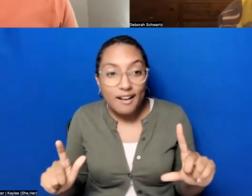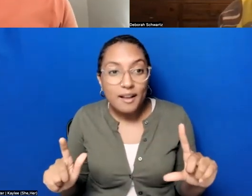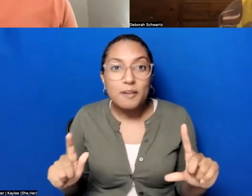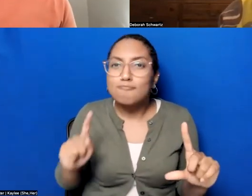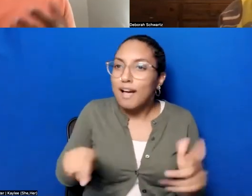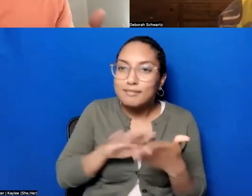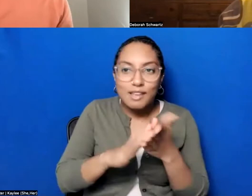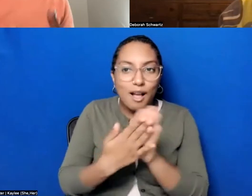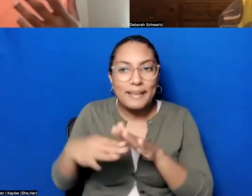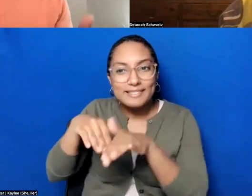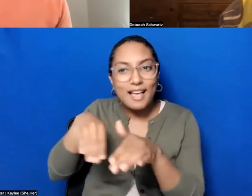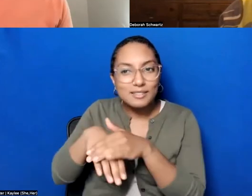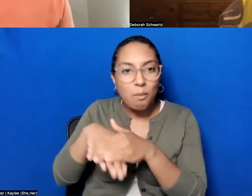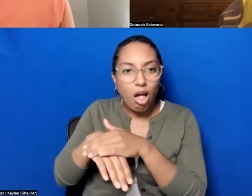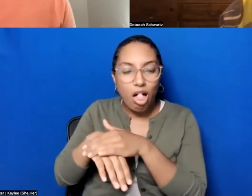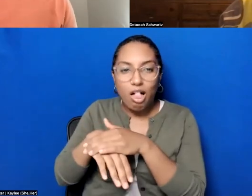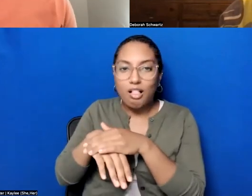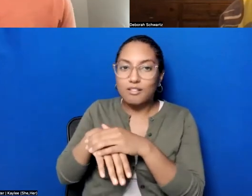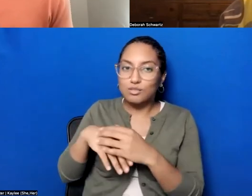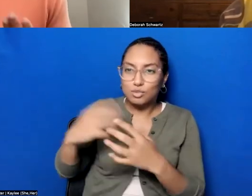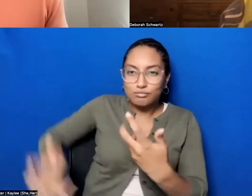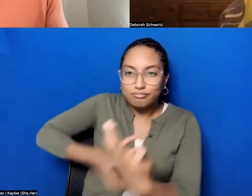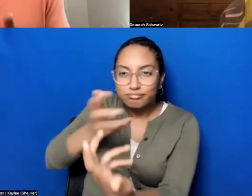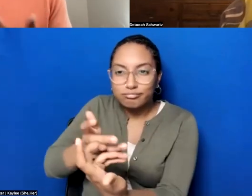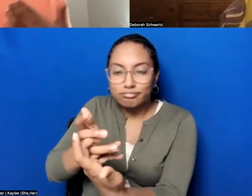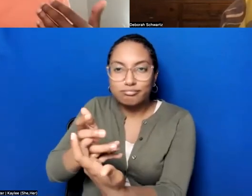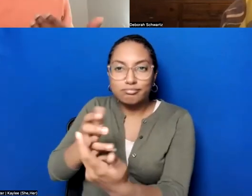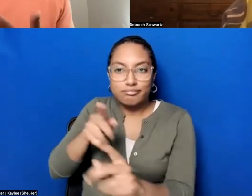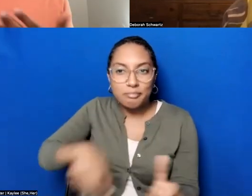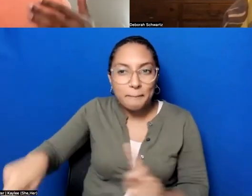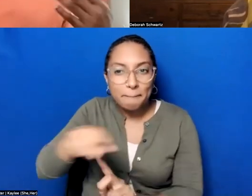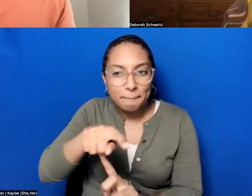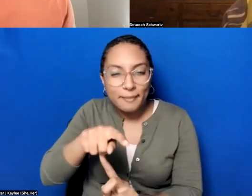they can understand it, engage it, and, and see history as something - like I said - that we all